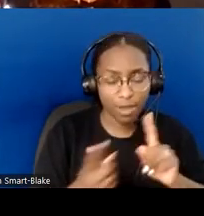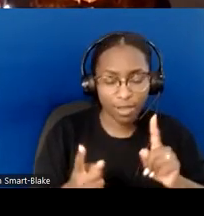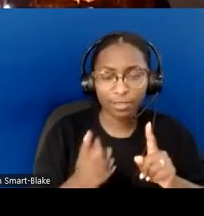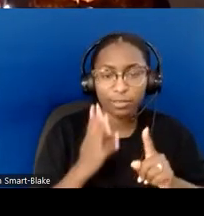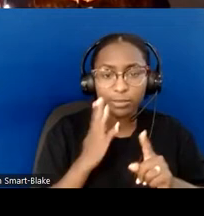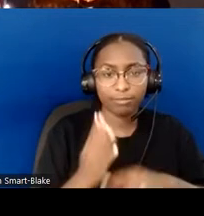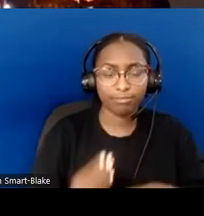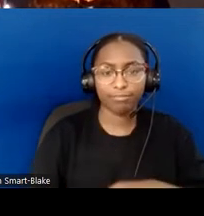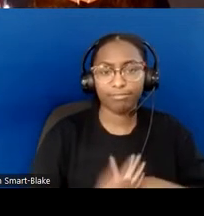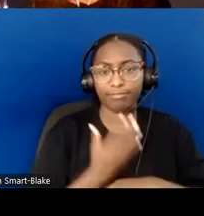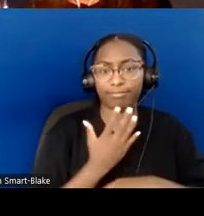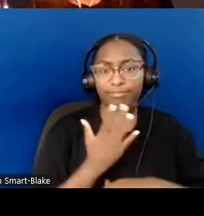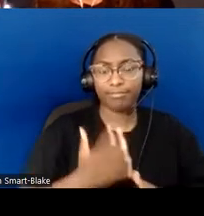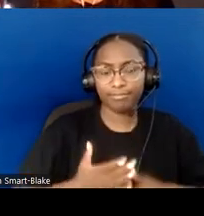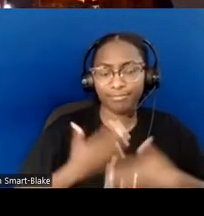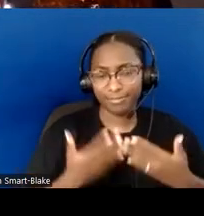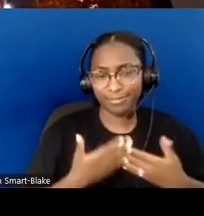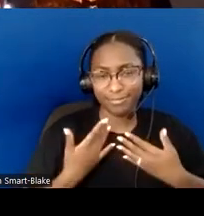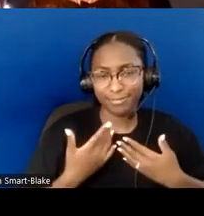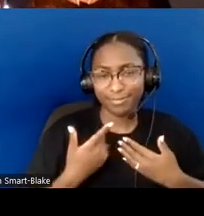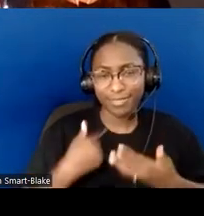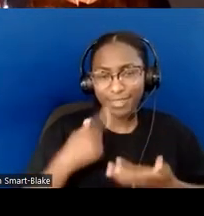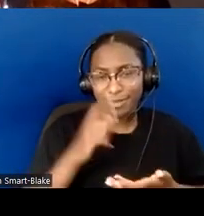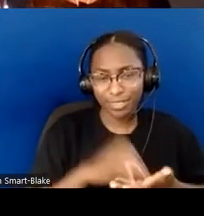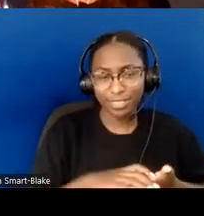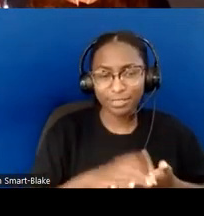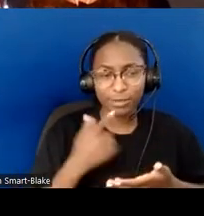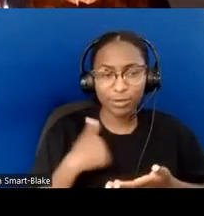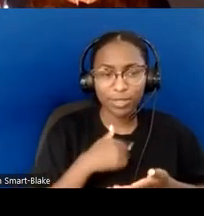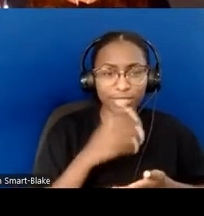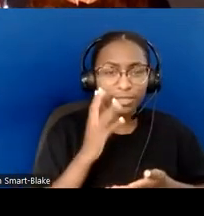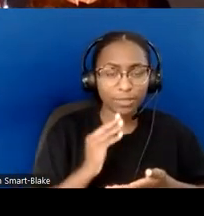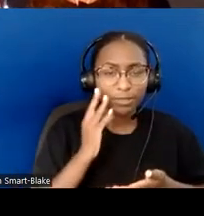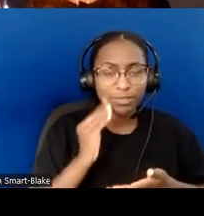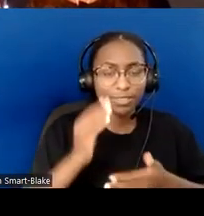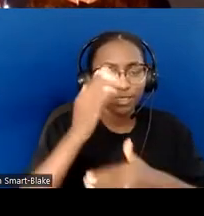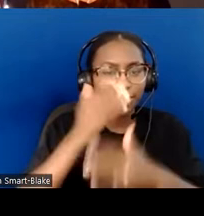of heaven on earth, and that is absolutely in doing this work out of love.